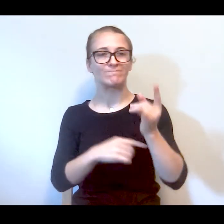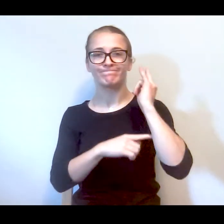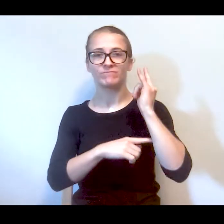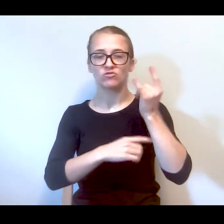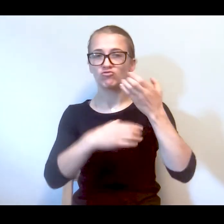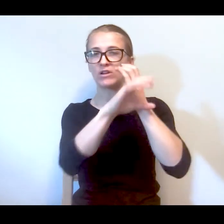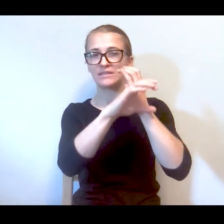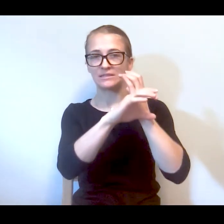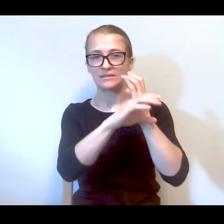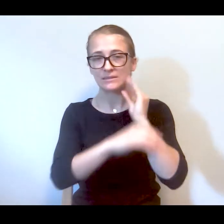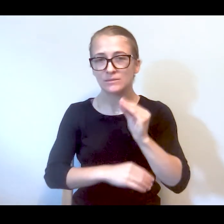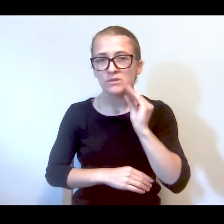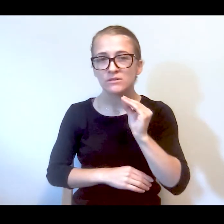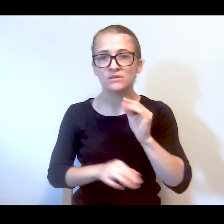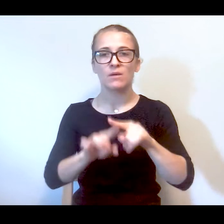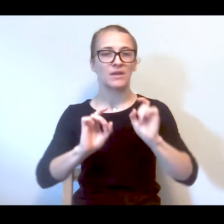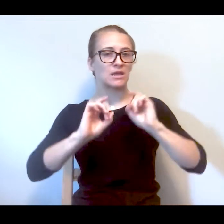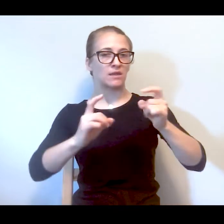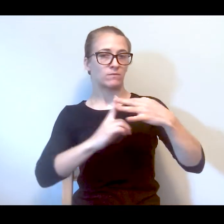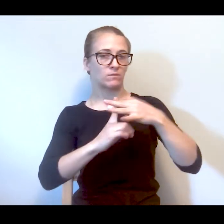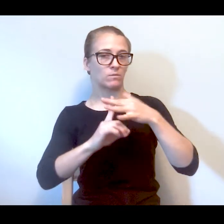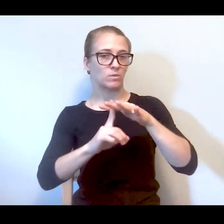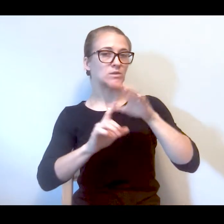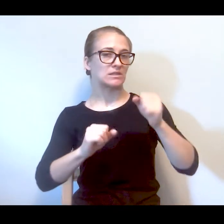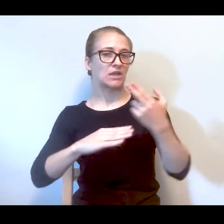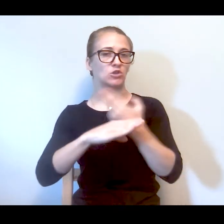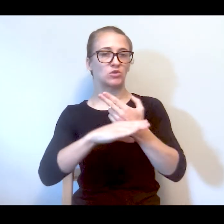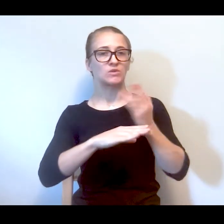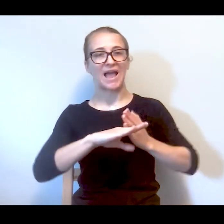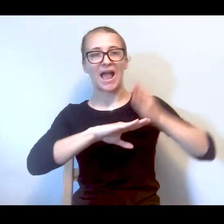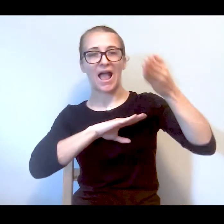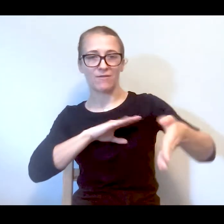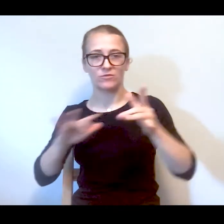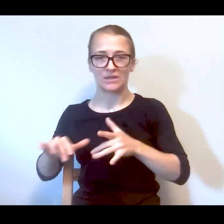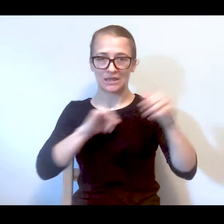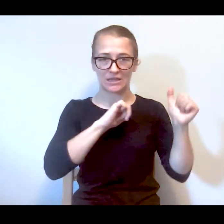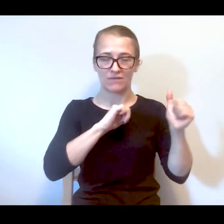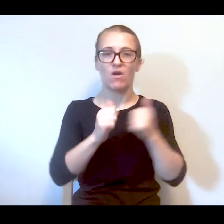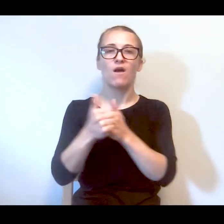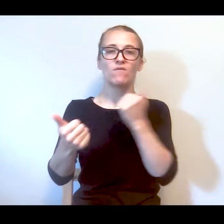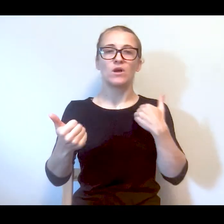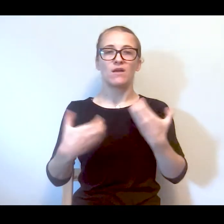that somebody's going through but give them some tools to take with them afterwards to avoid having a